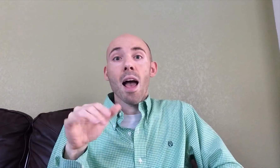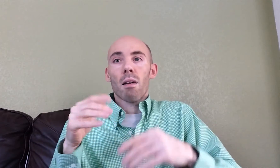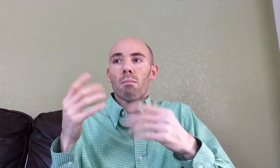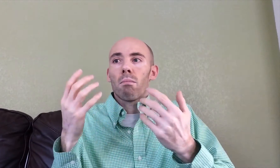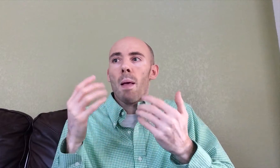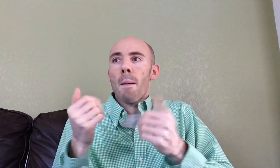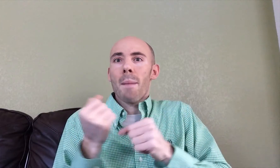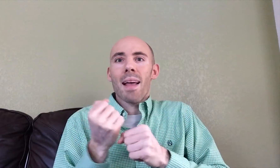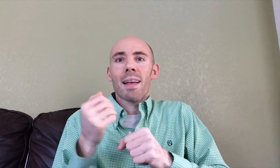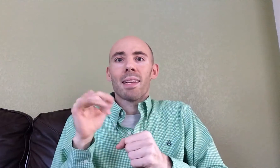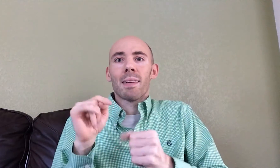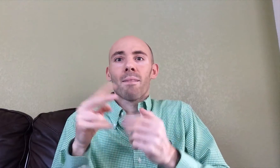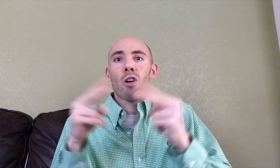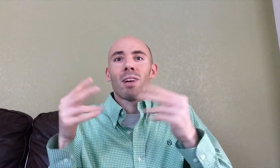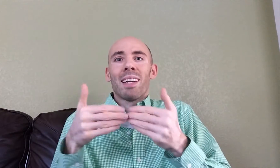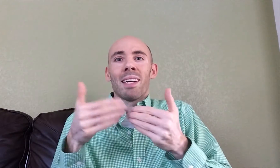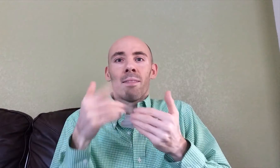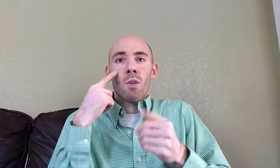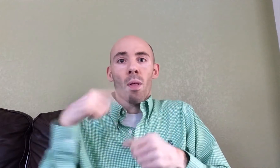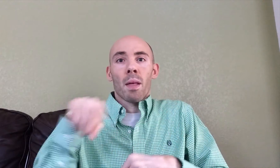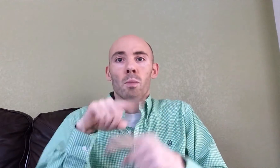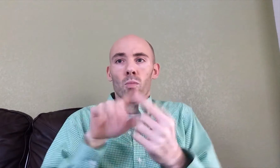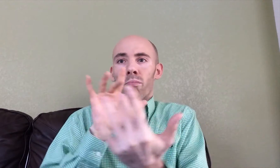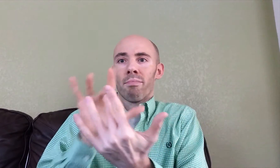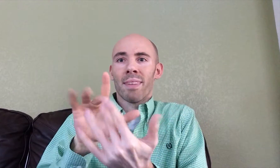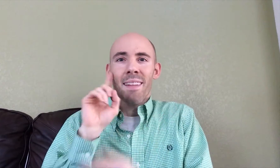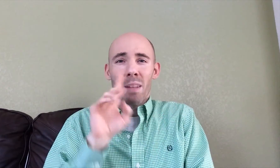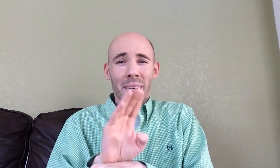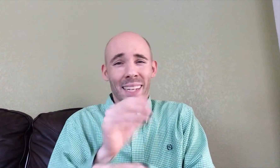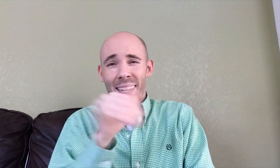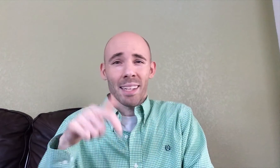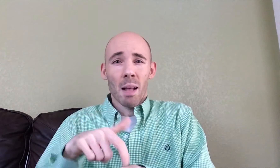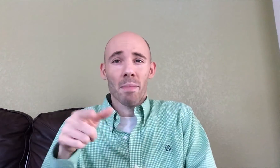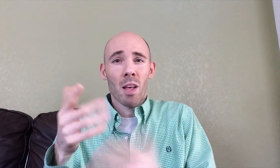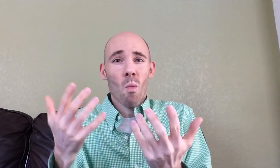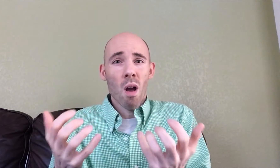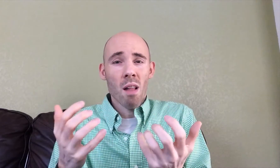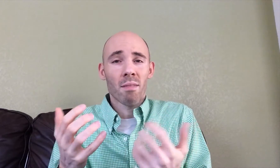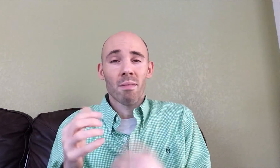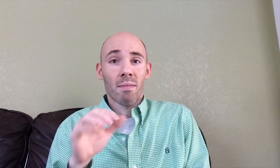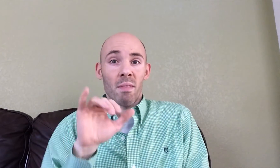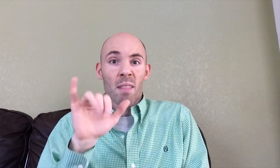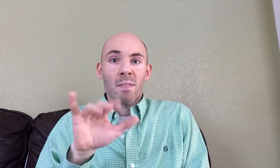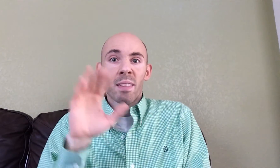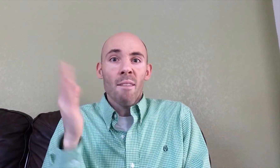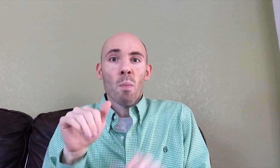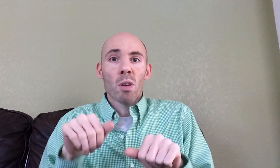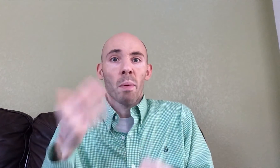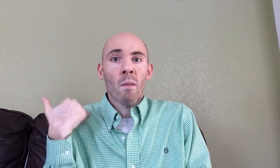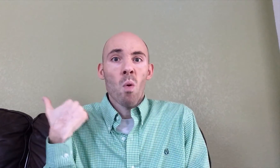Manny: "It makes it so easy for people to connect with Deaf businesses at any time you want. That wasn’t possible before."